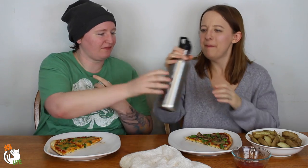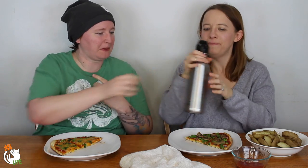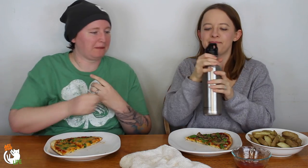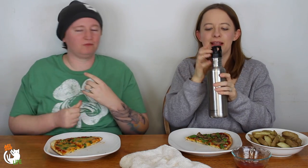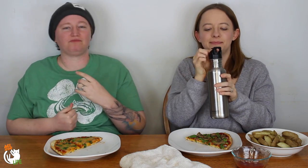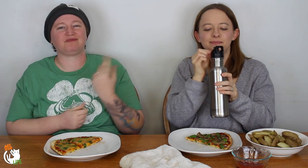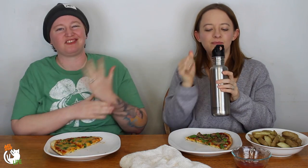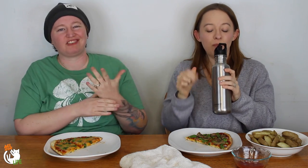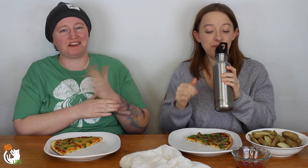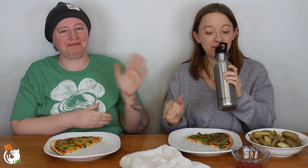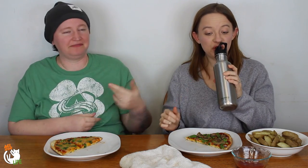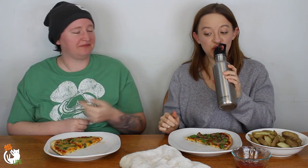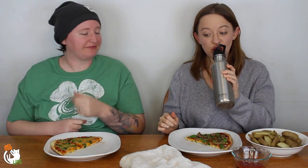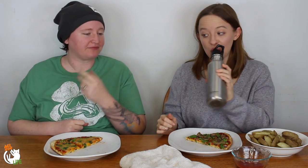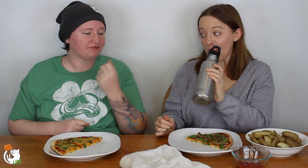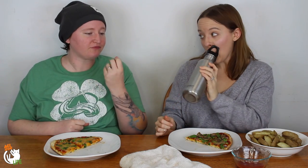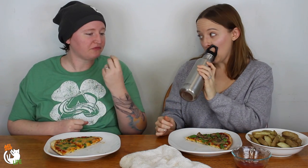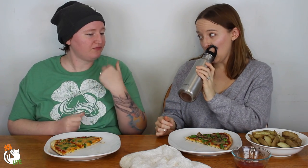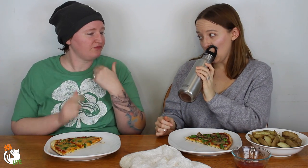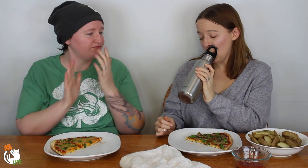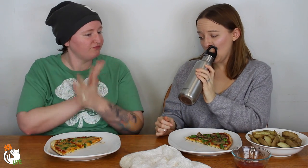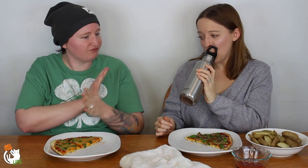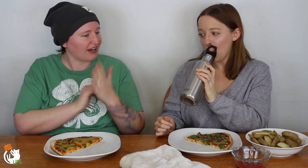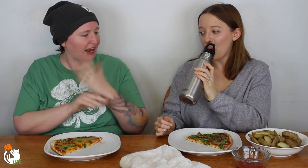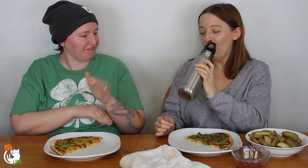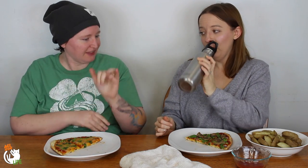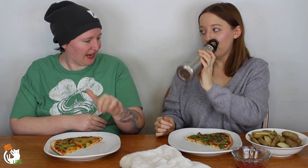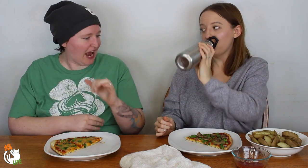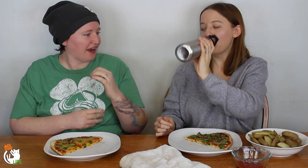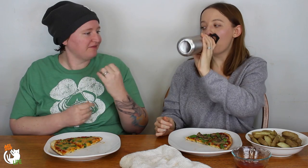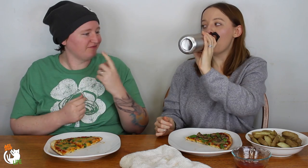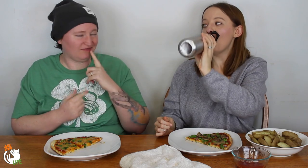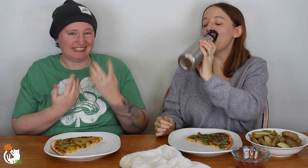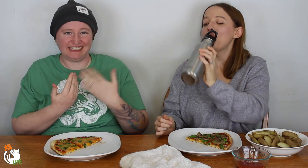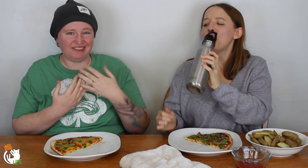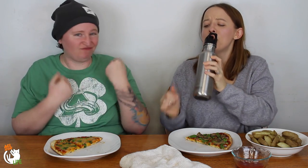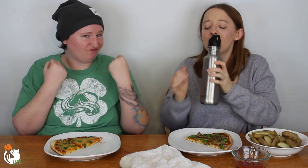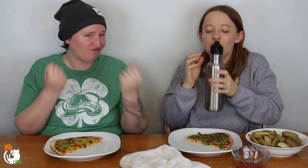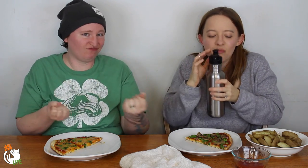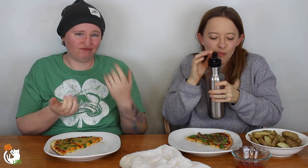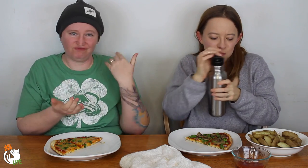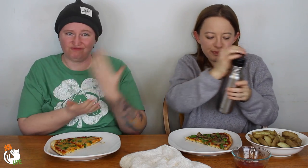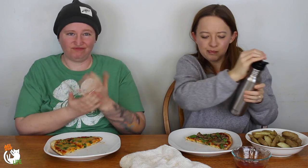Yeah we share. So anyways we went out after that and it was a pretty easy drive.